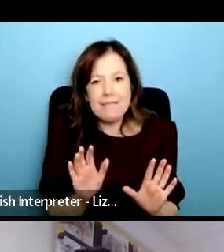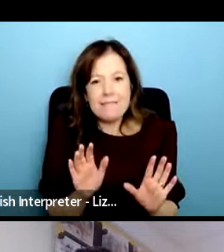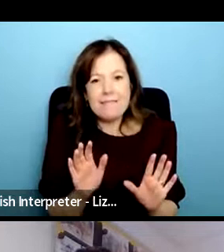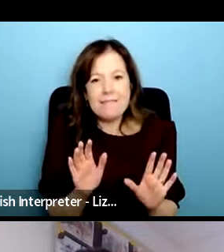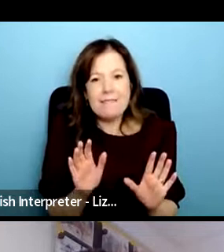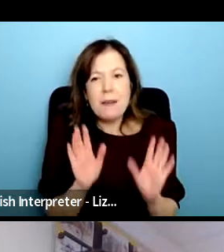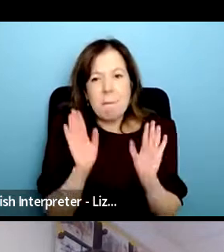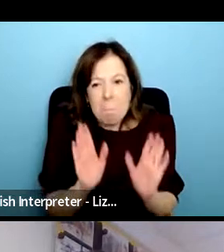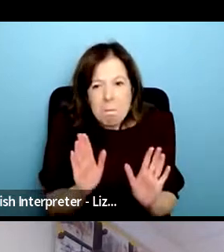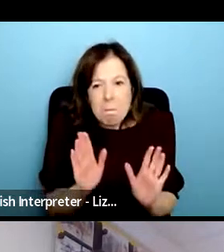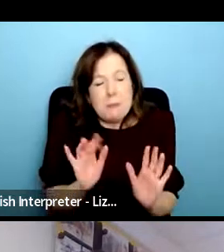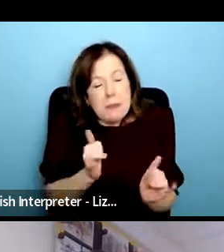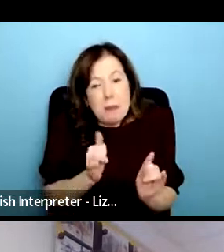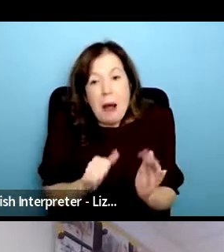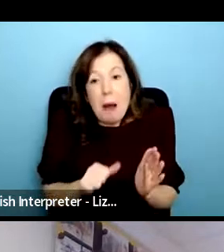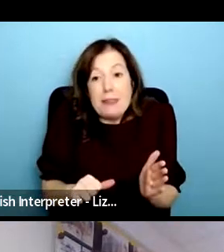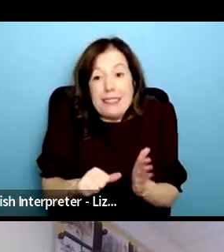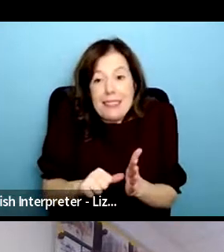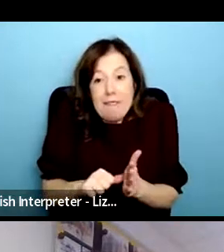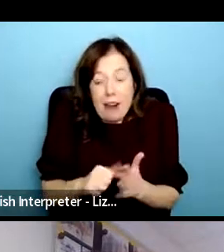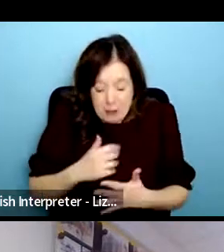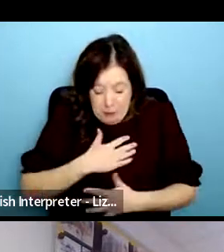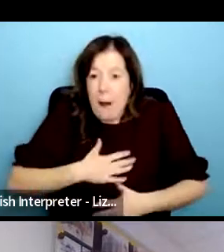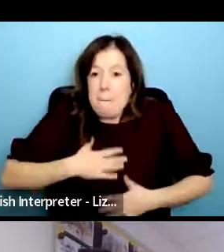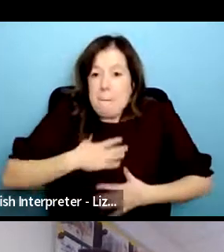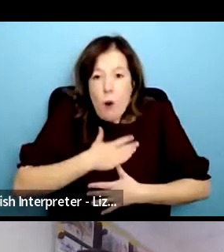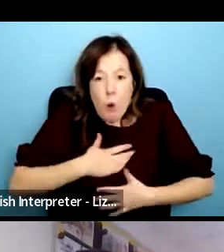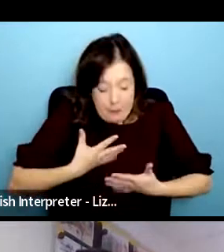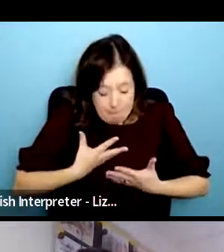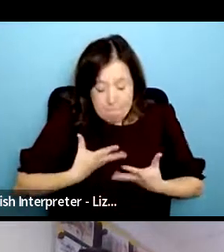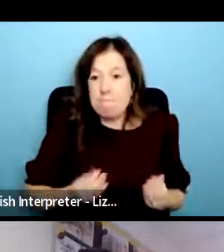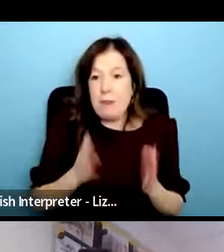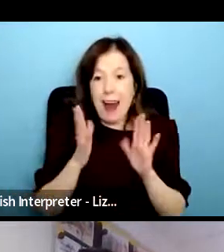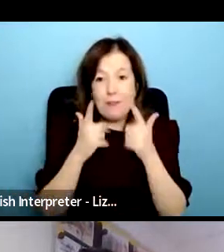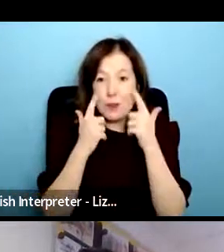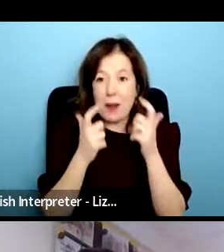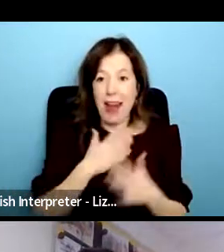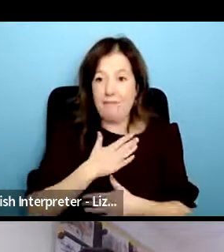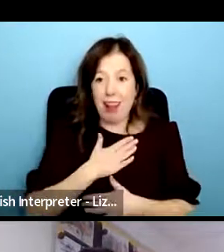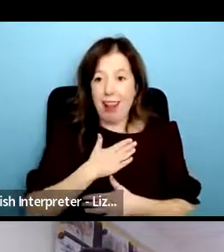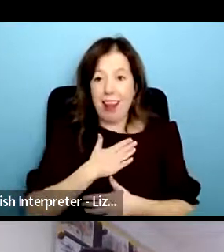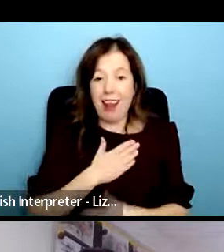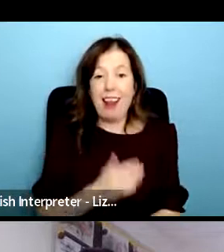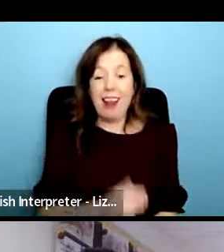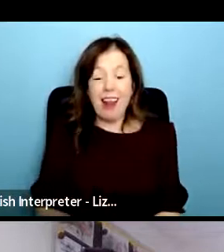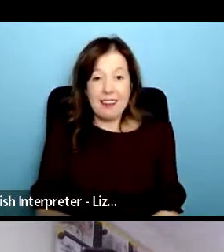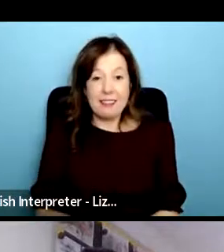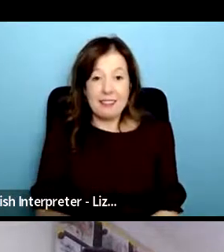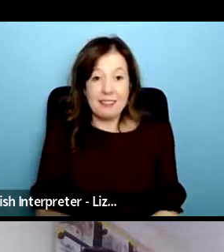hard and i think that emotional labor is yeah is really tough and i can see other organizations